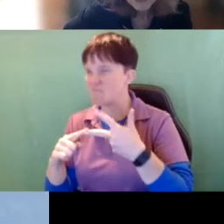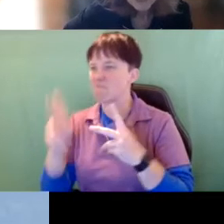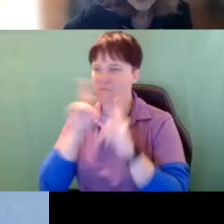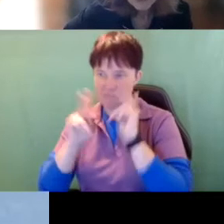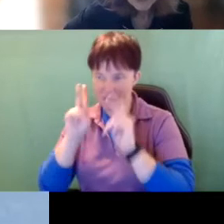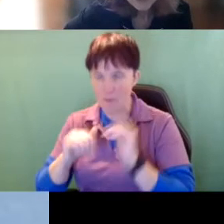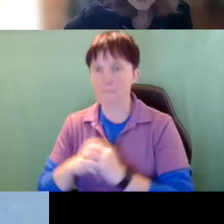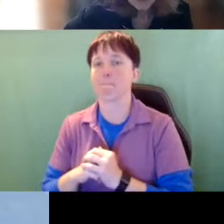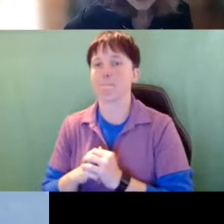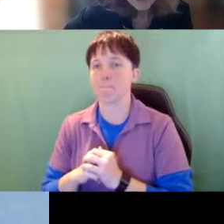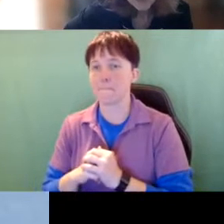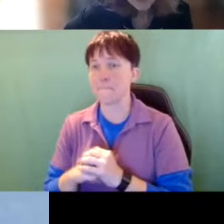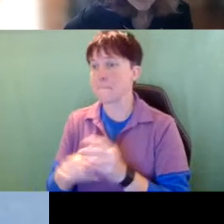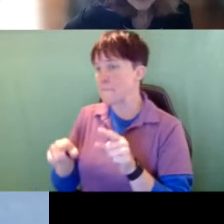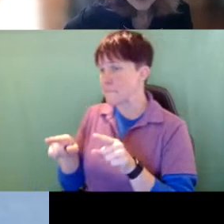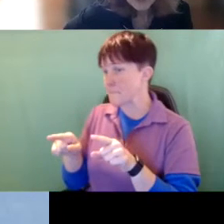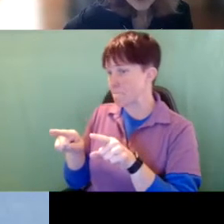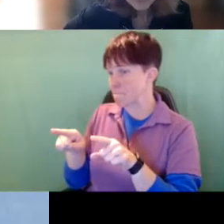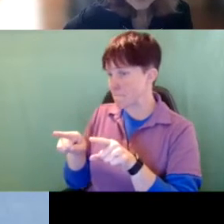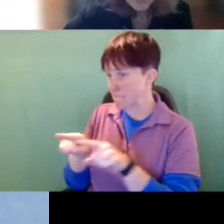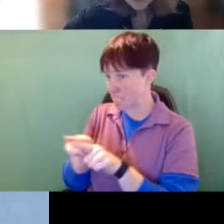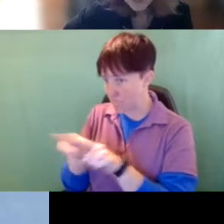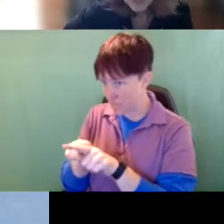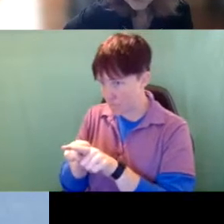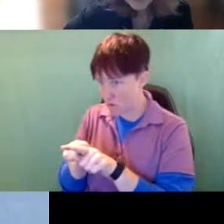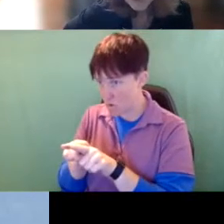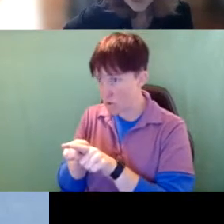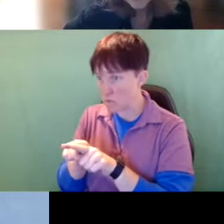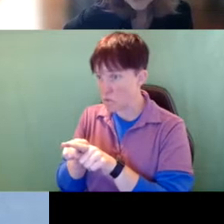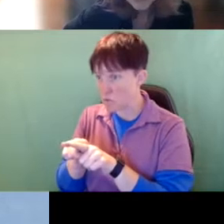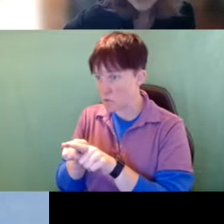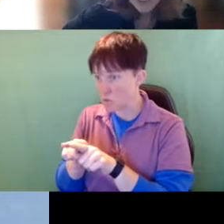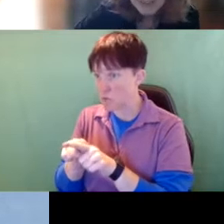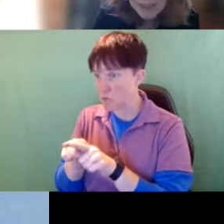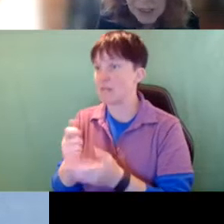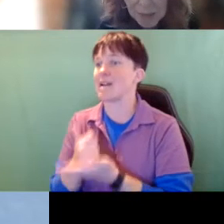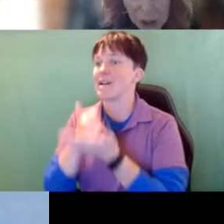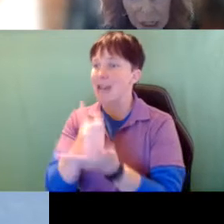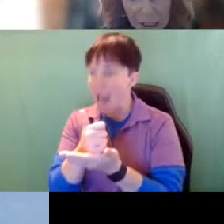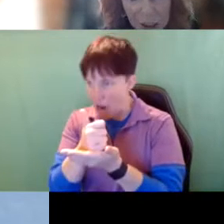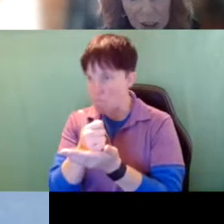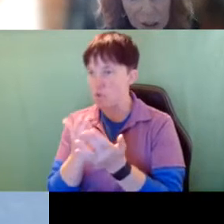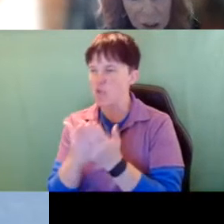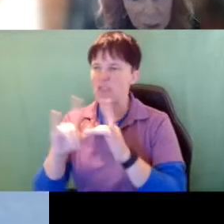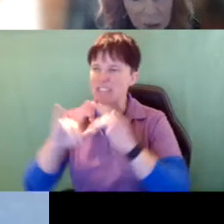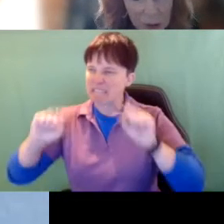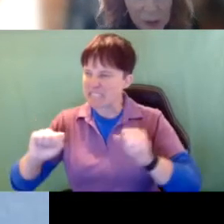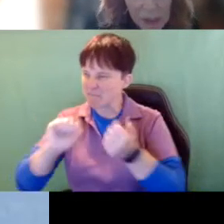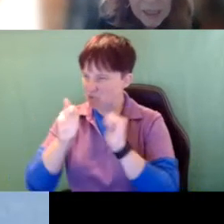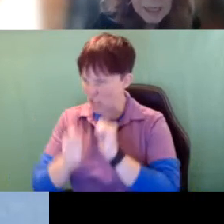Uh It also is helping or trying to do a lot of systems change that i'll share with you